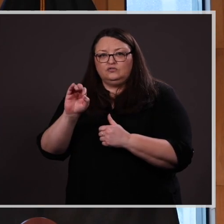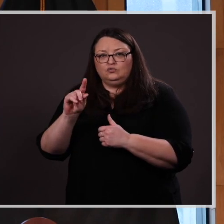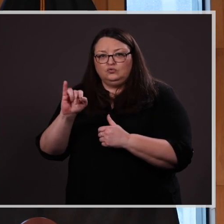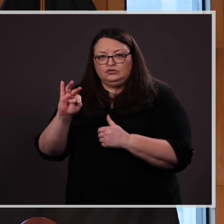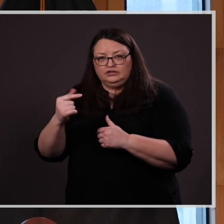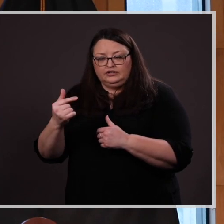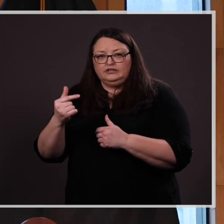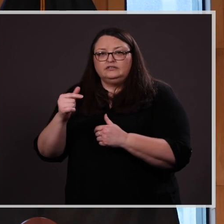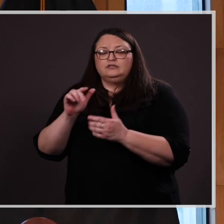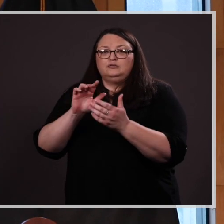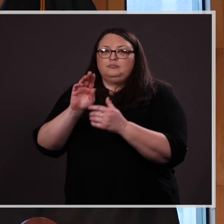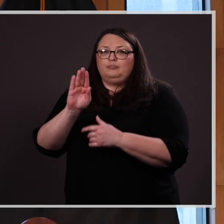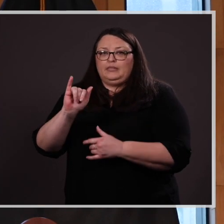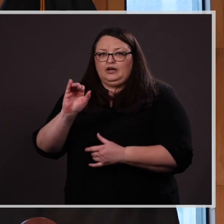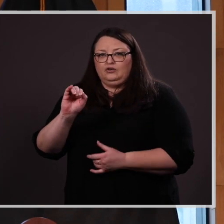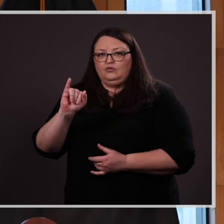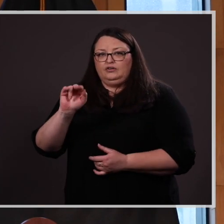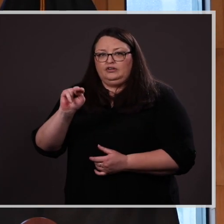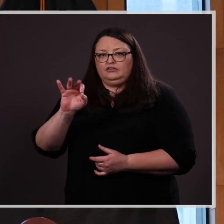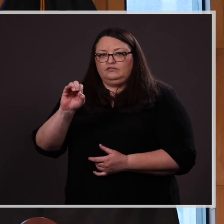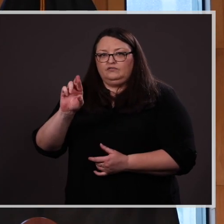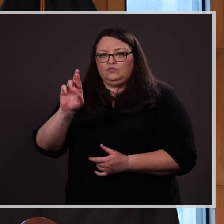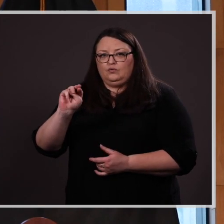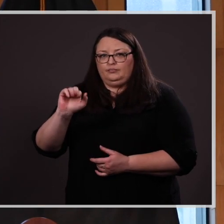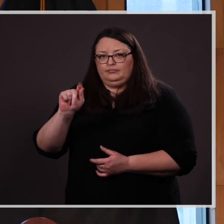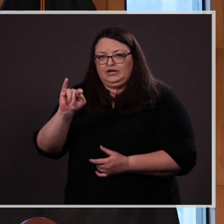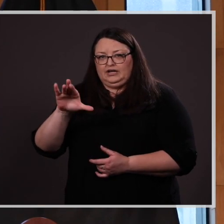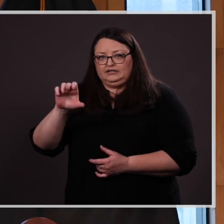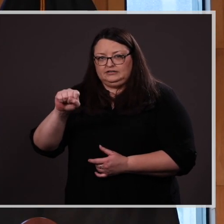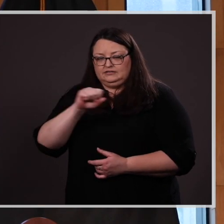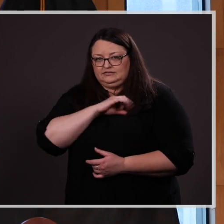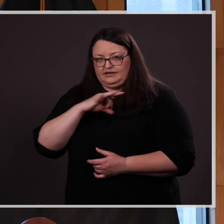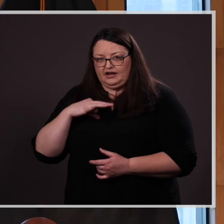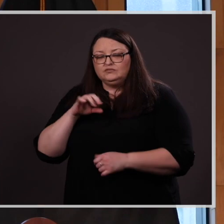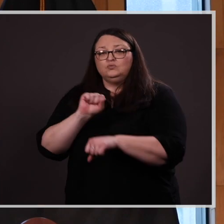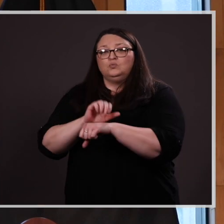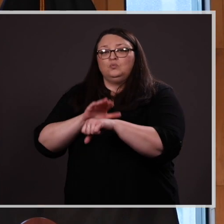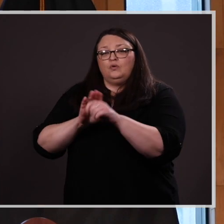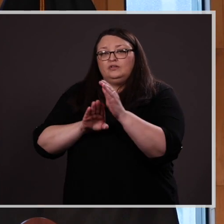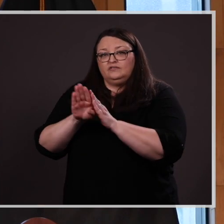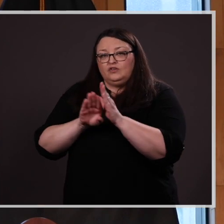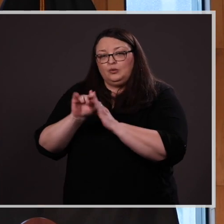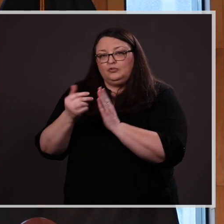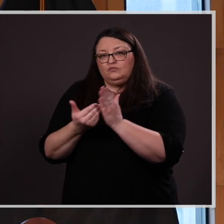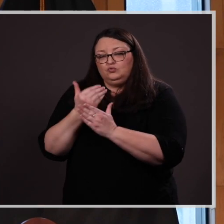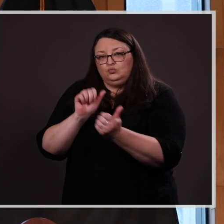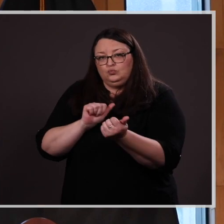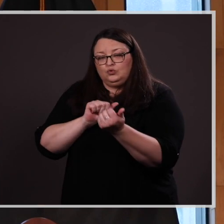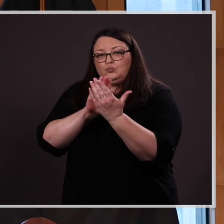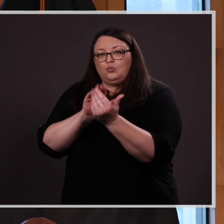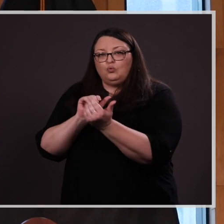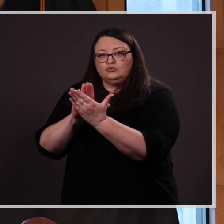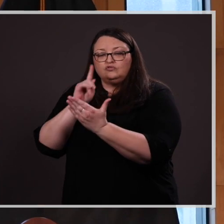biomedical informatics lab, she is working on the development new approaches for health